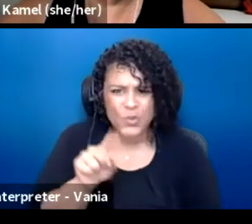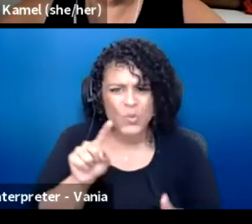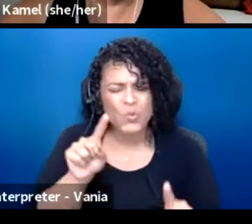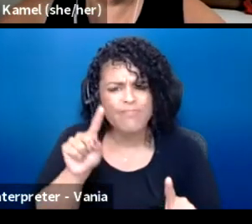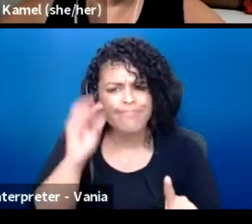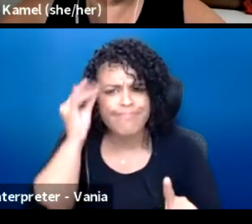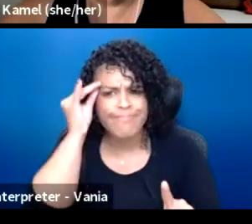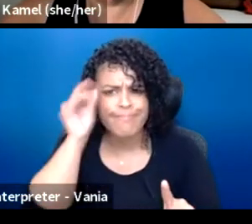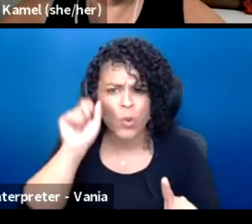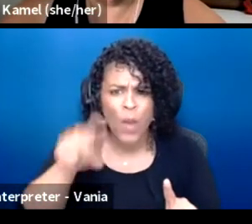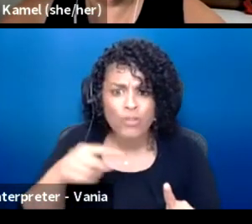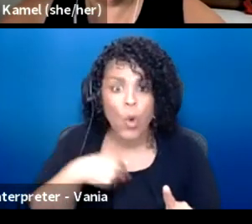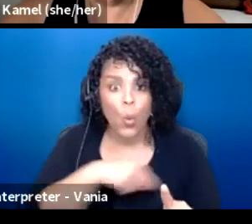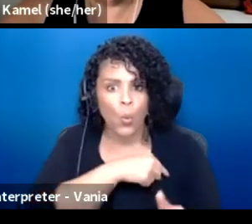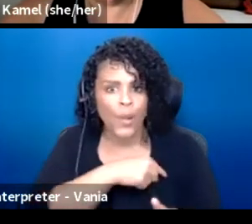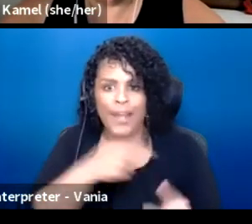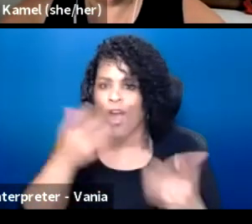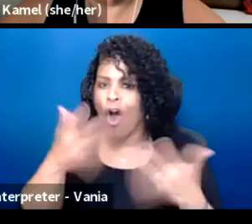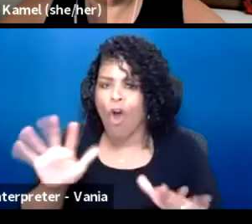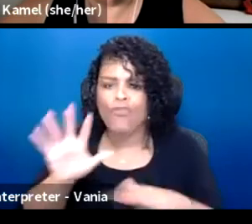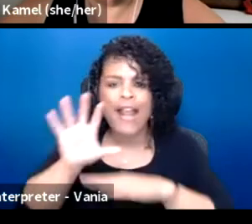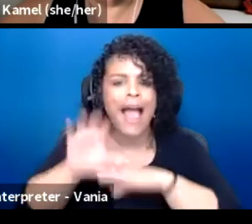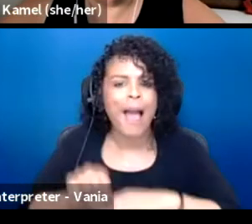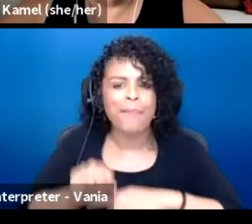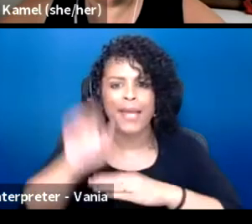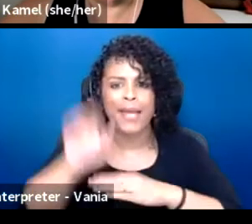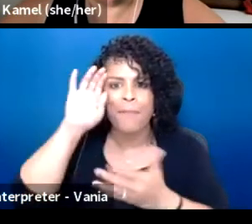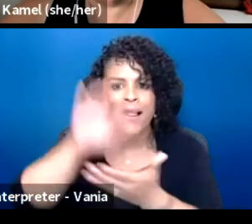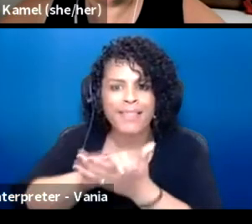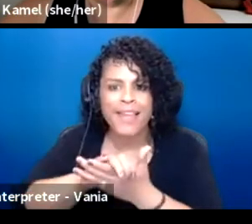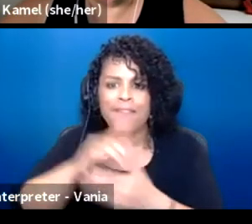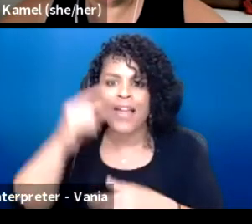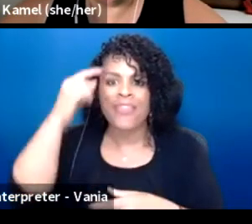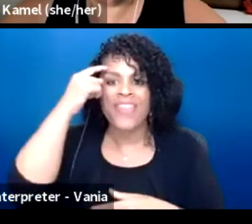or to think of what theater is supposed to be.